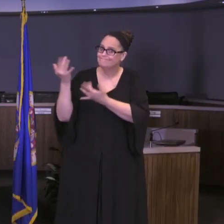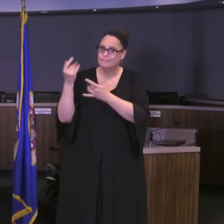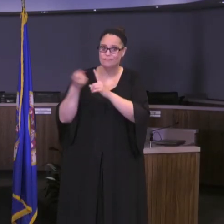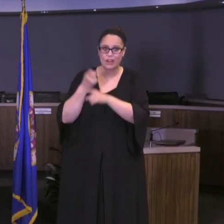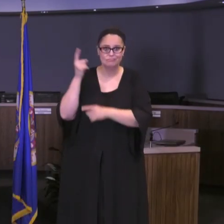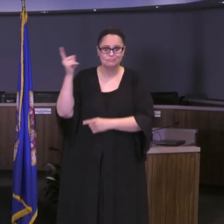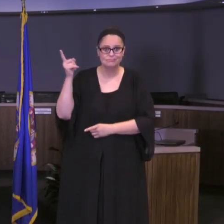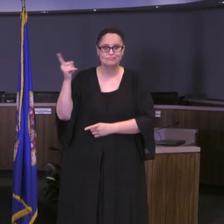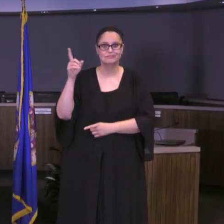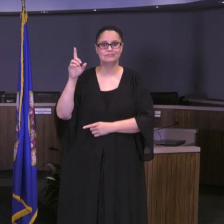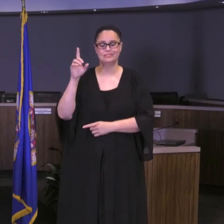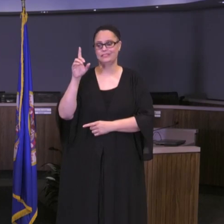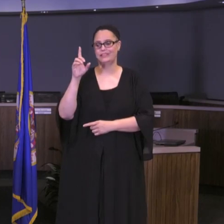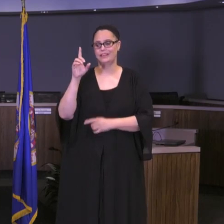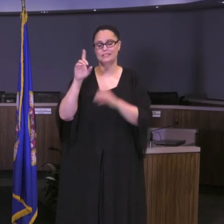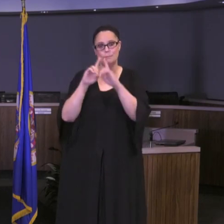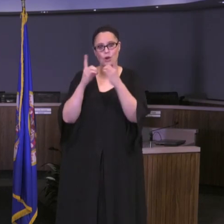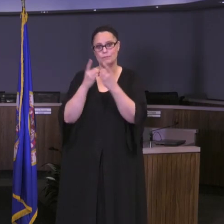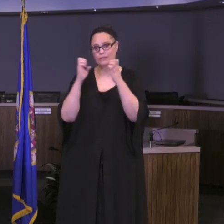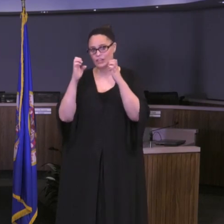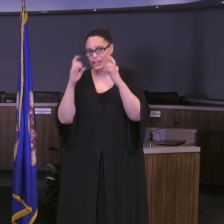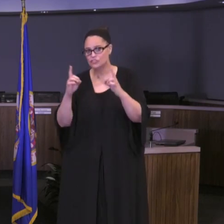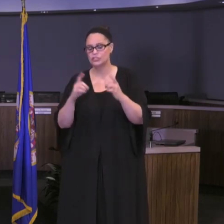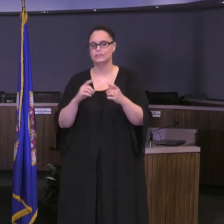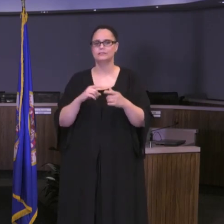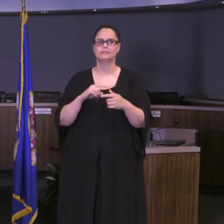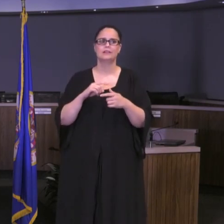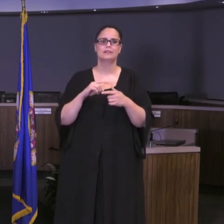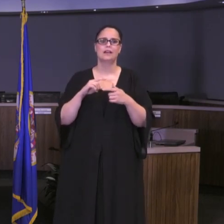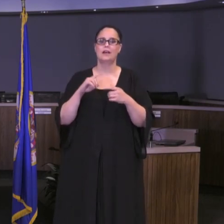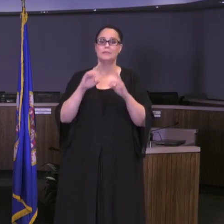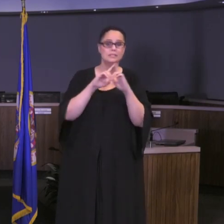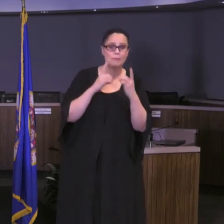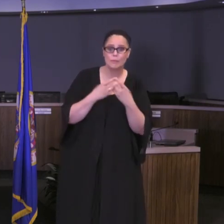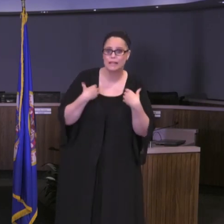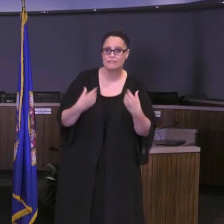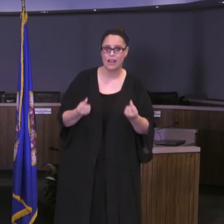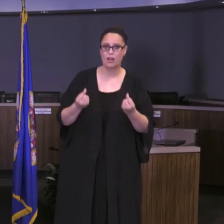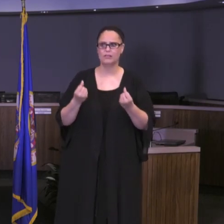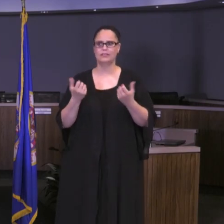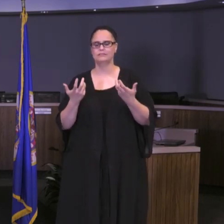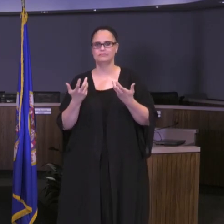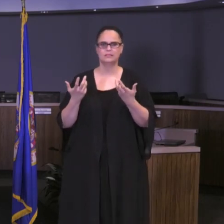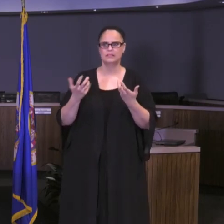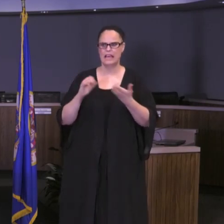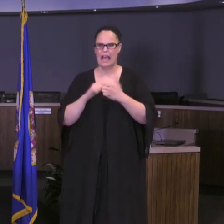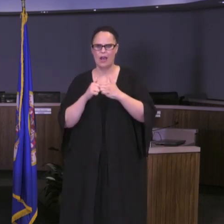Department of Health. We're working hard to make sure that those scenarios work. Some of the things that we've heard